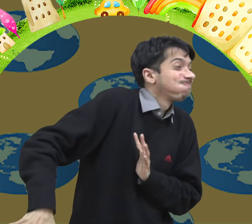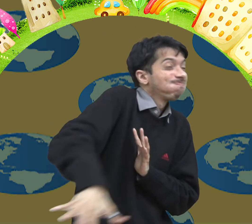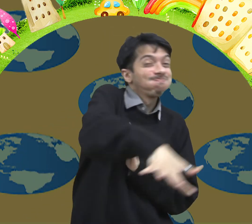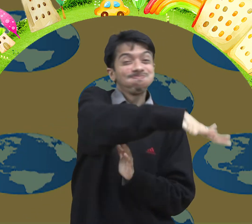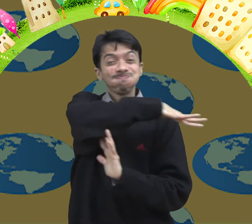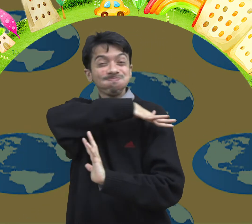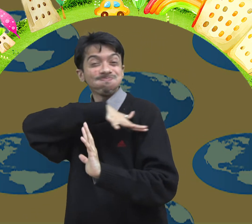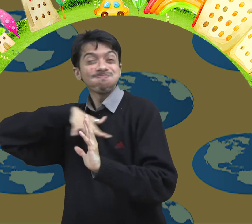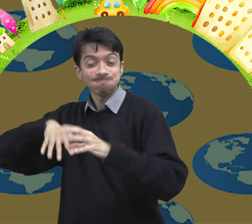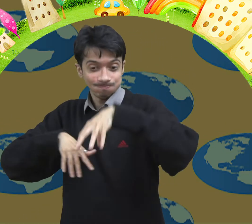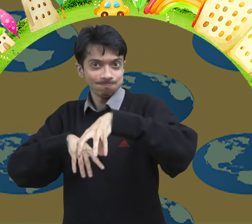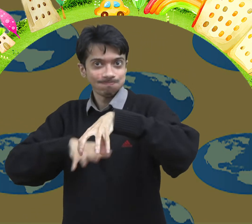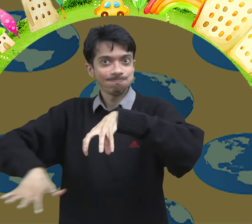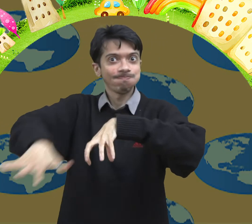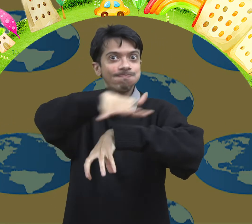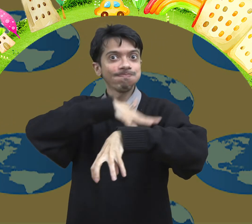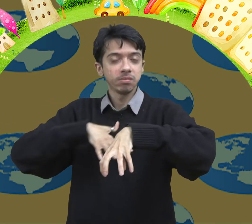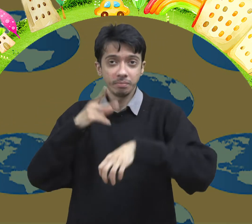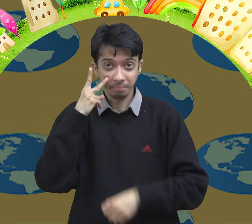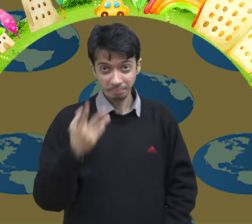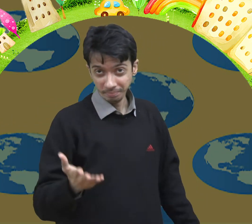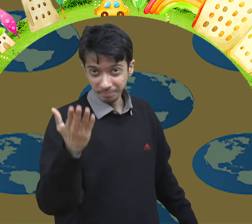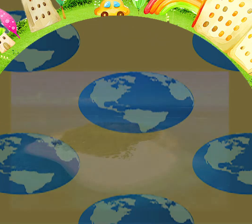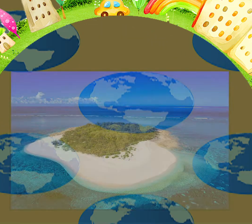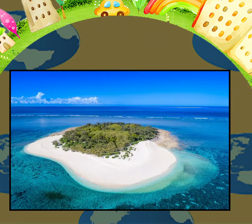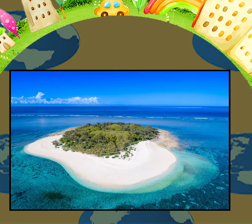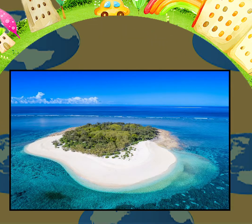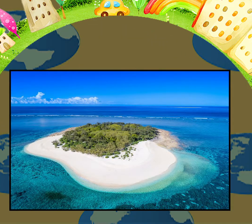There are living things on an island. Let's see.